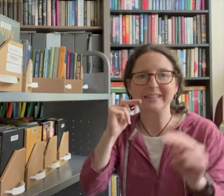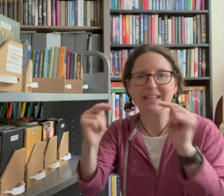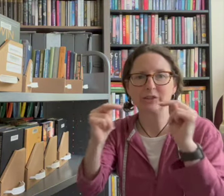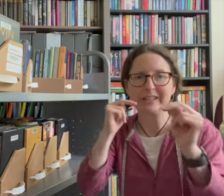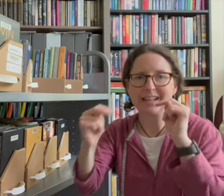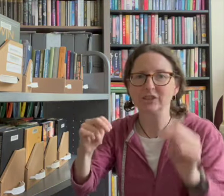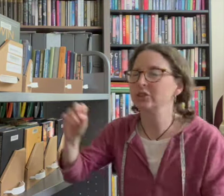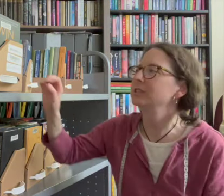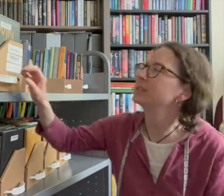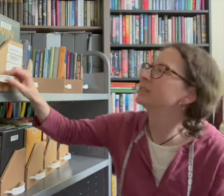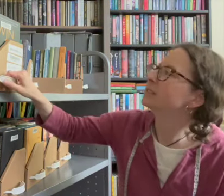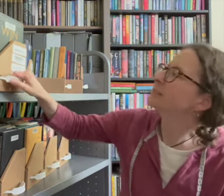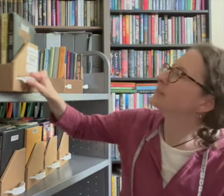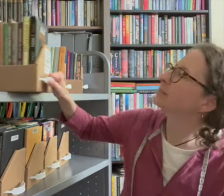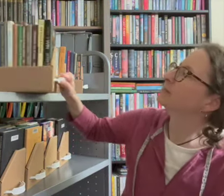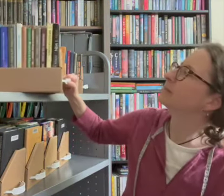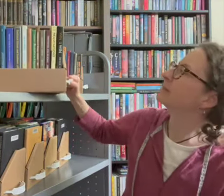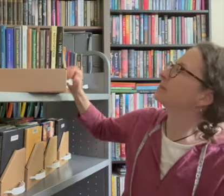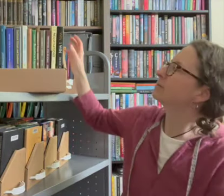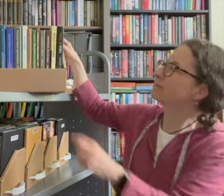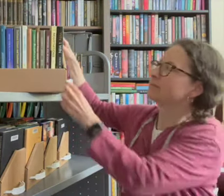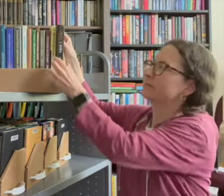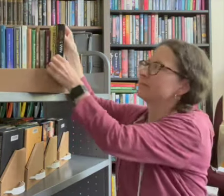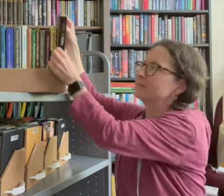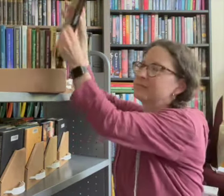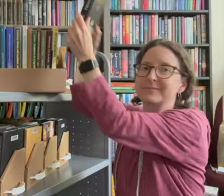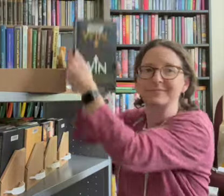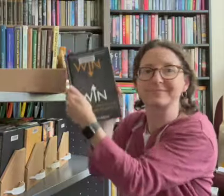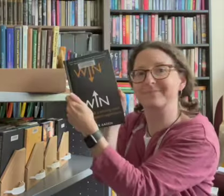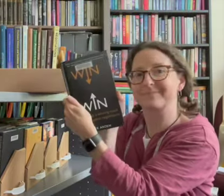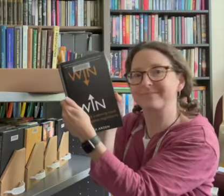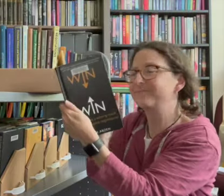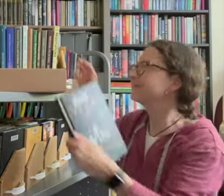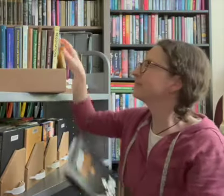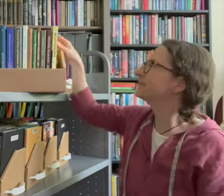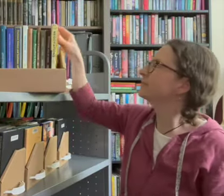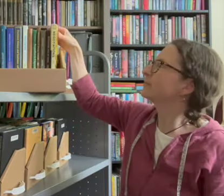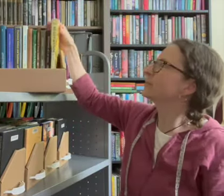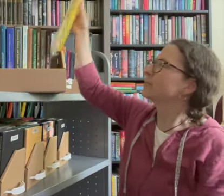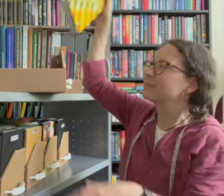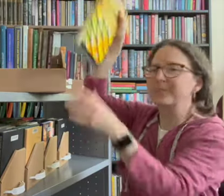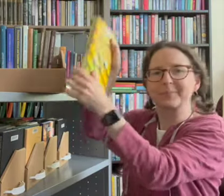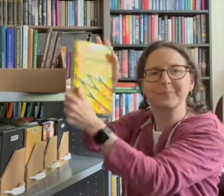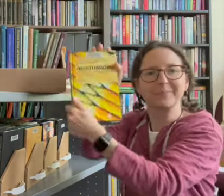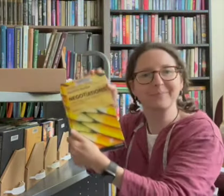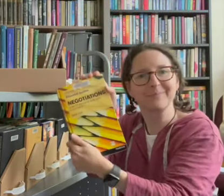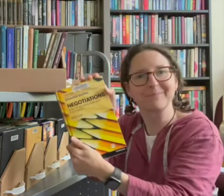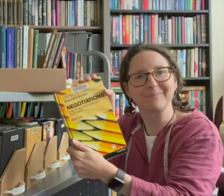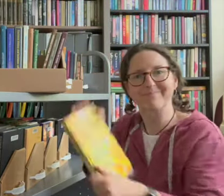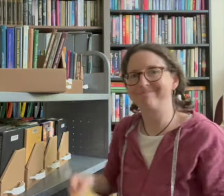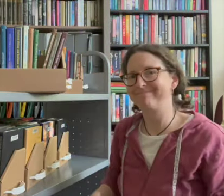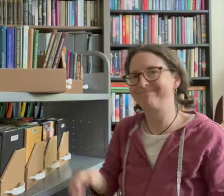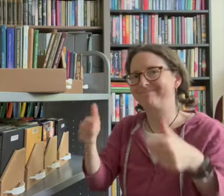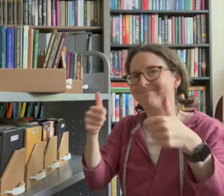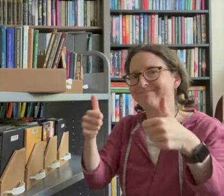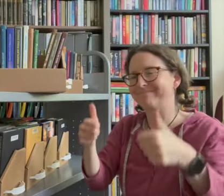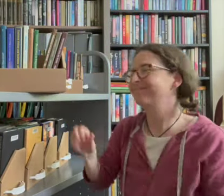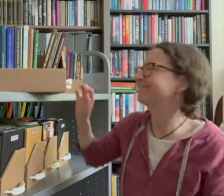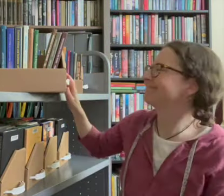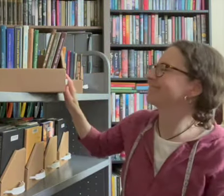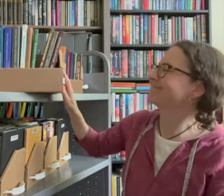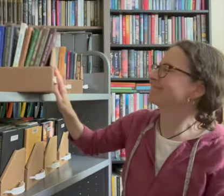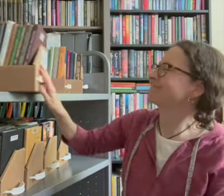and negotiations those are the titles